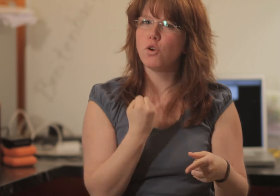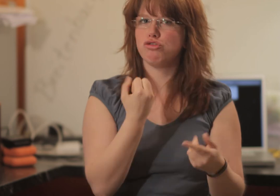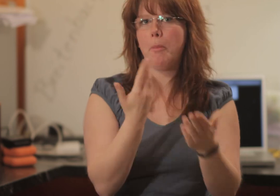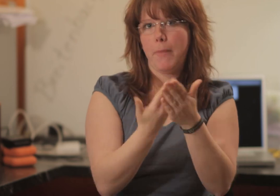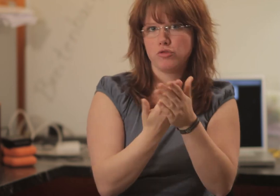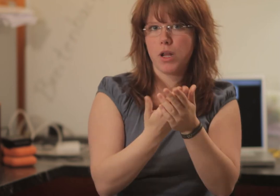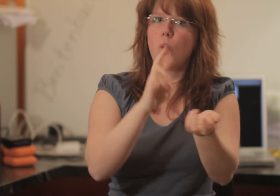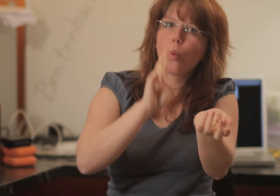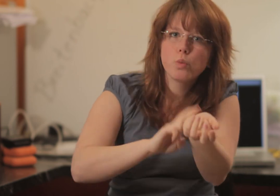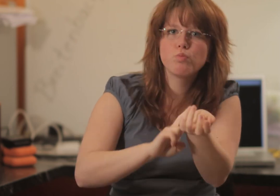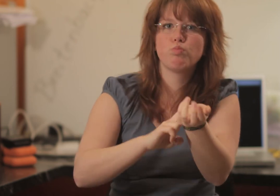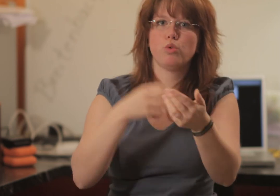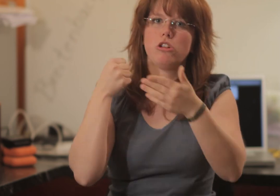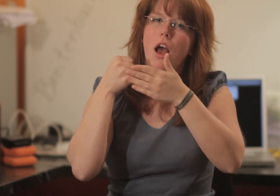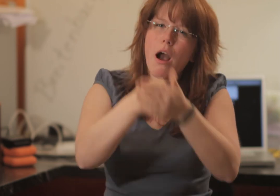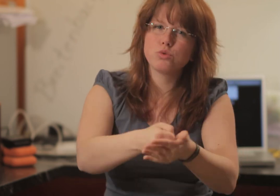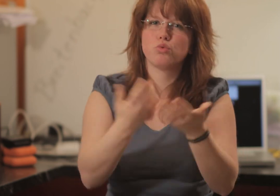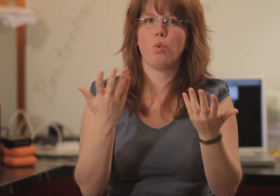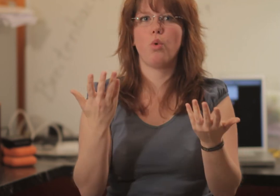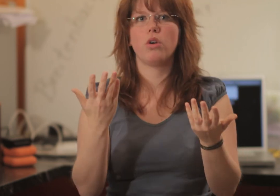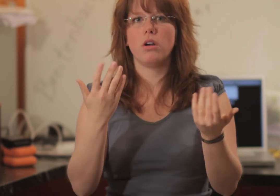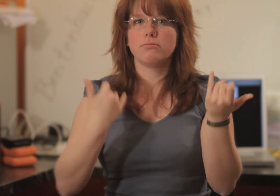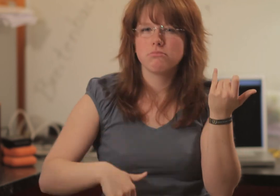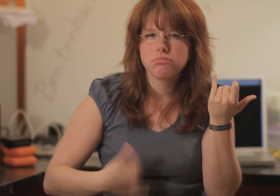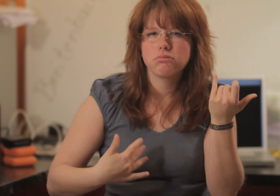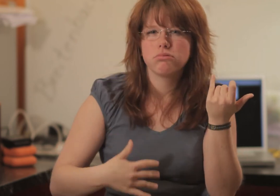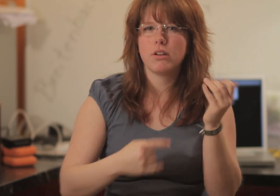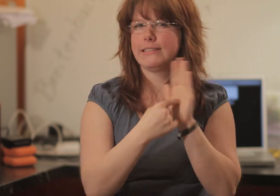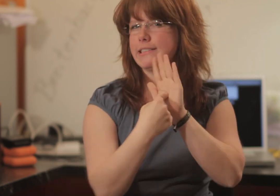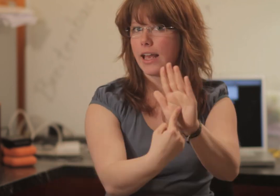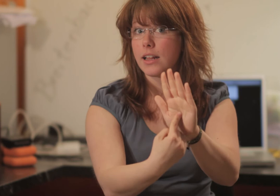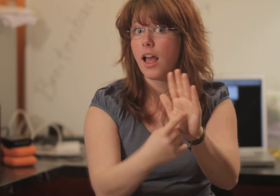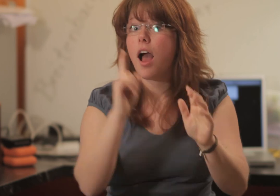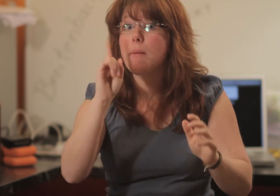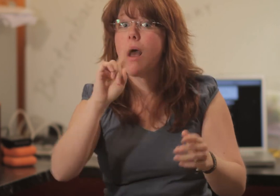We want to show the rhythm,expression and music as well as the words.